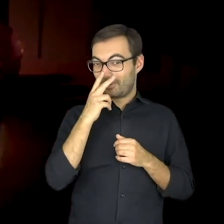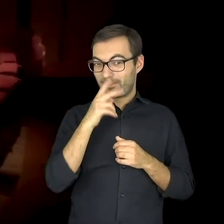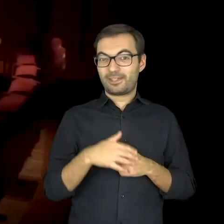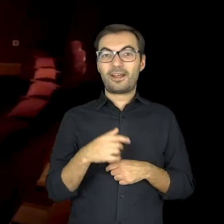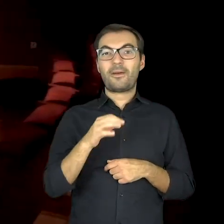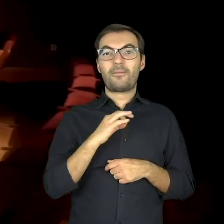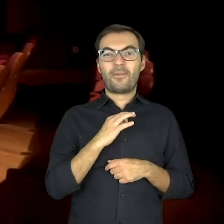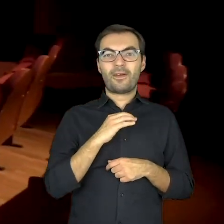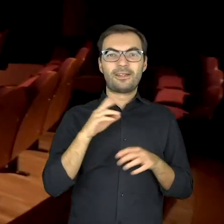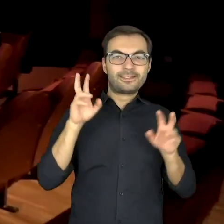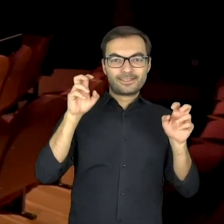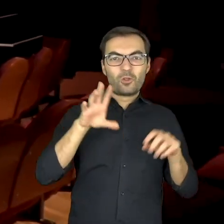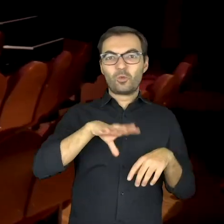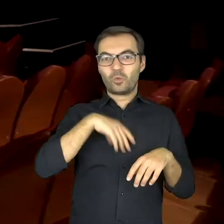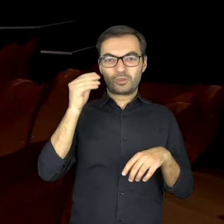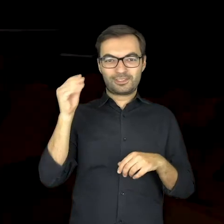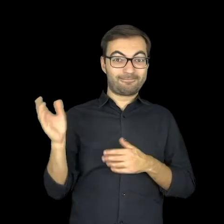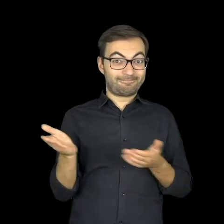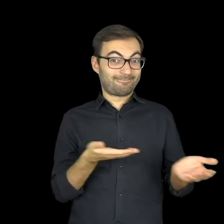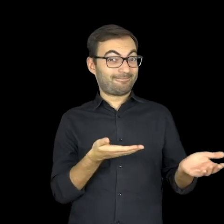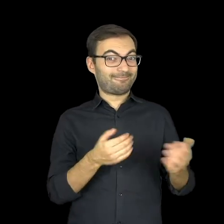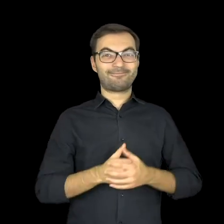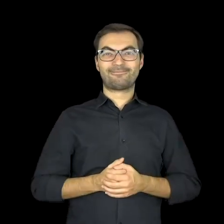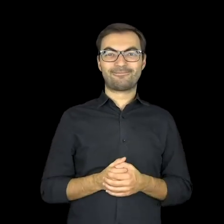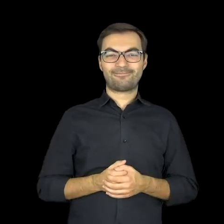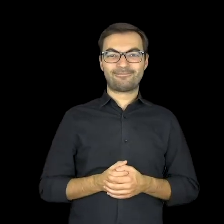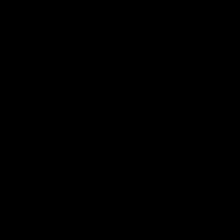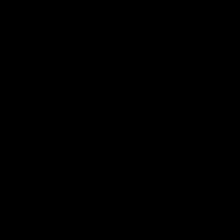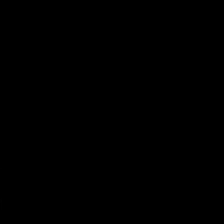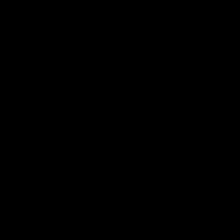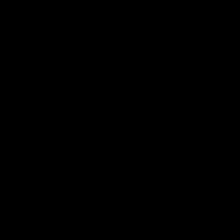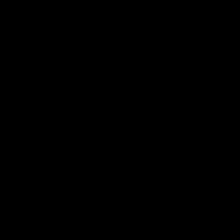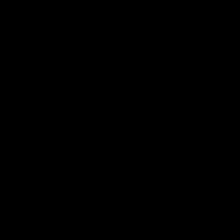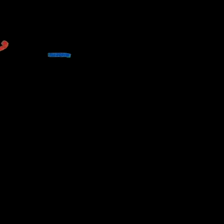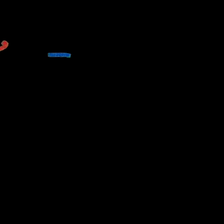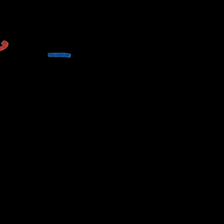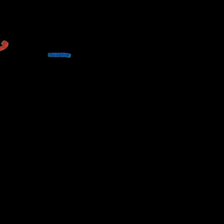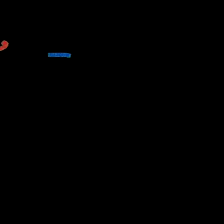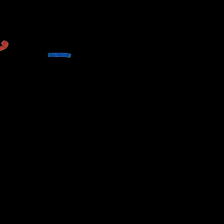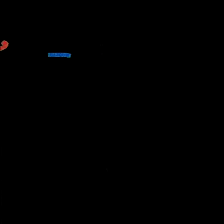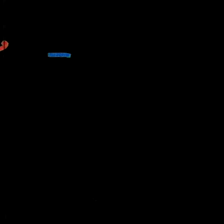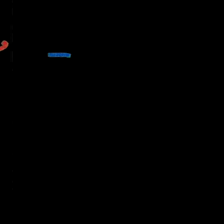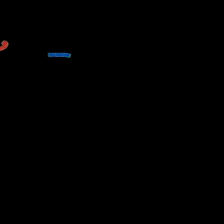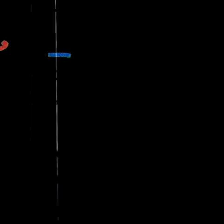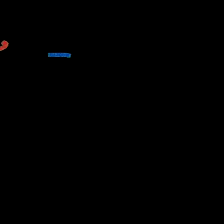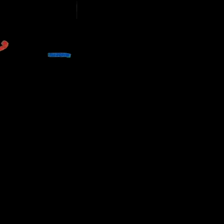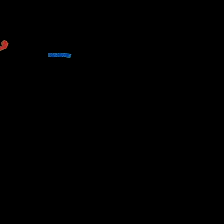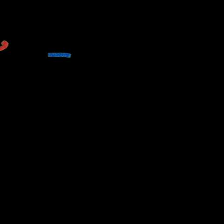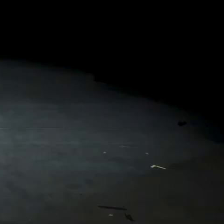Just my ghosts from under the stage and me... Theatre Ghosts – The Wordless Party